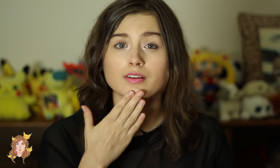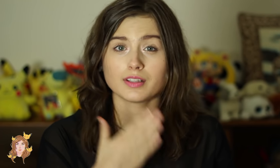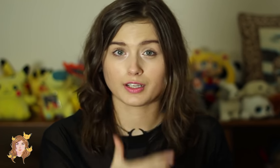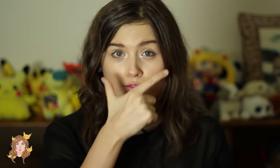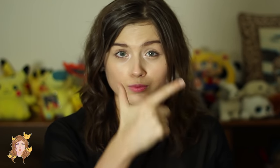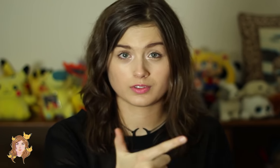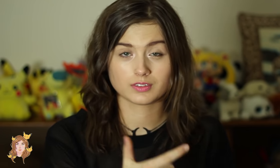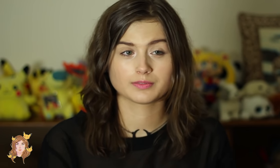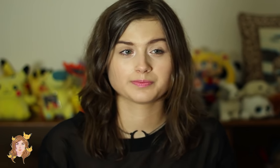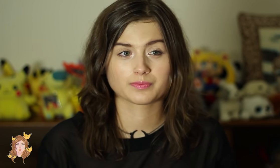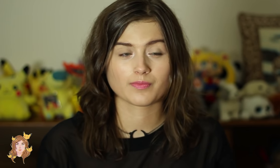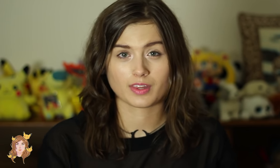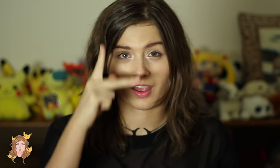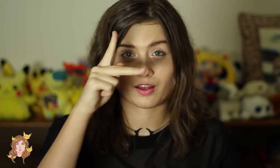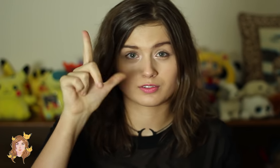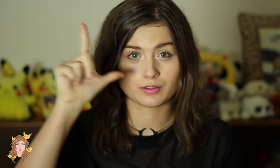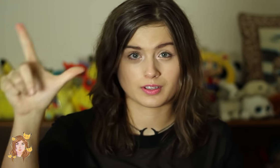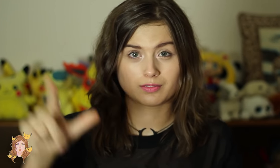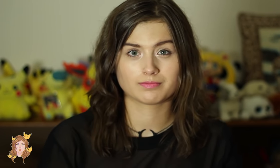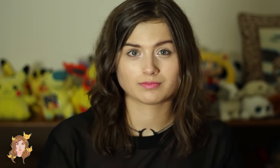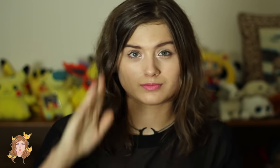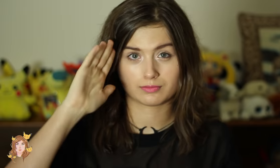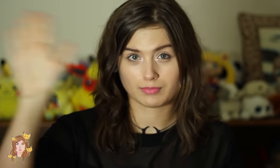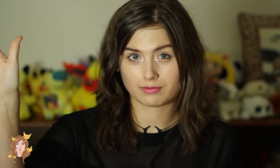Thank you for watching and I’ll see you later! Bye!